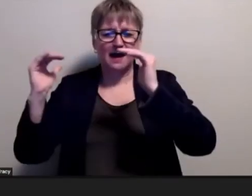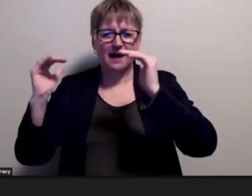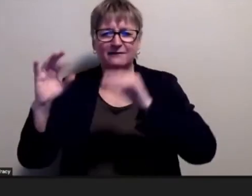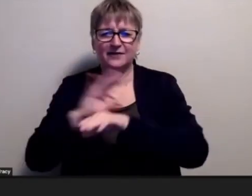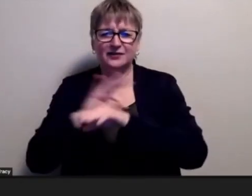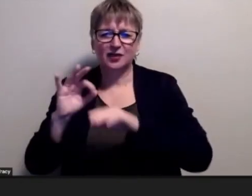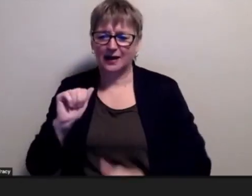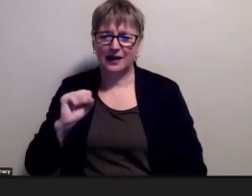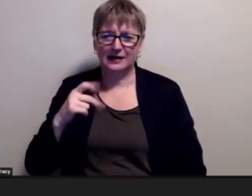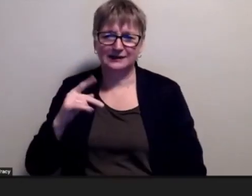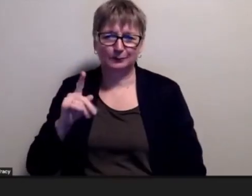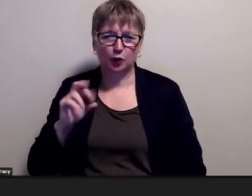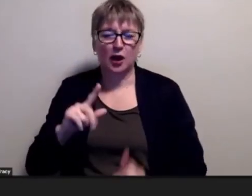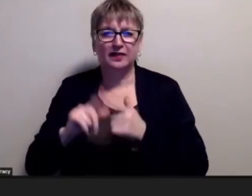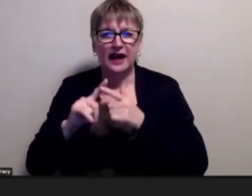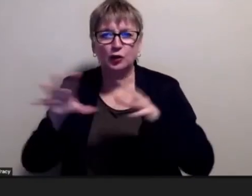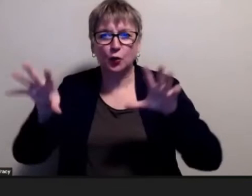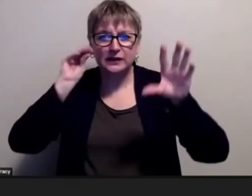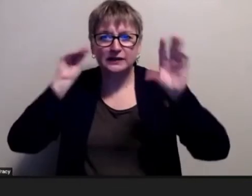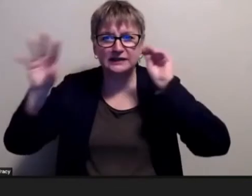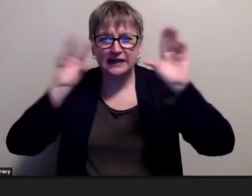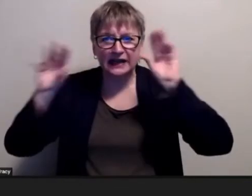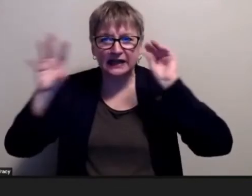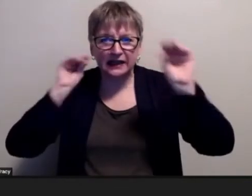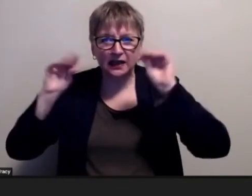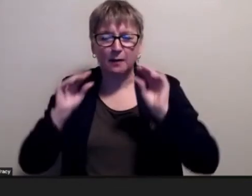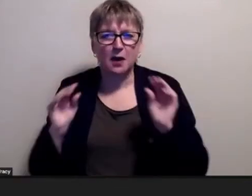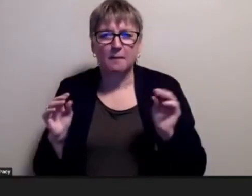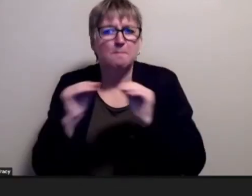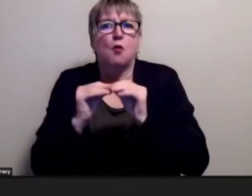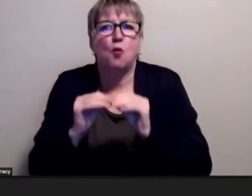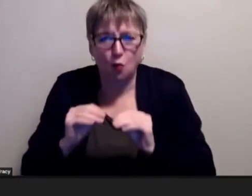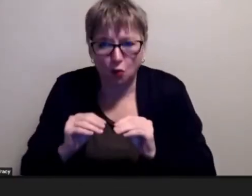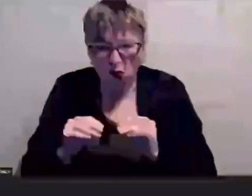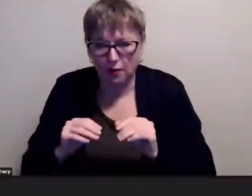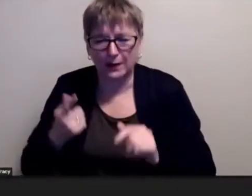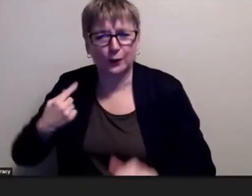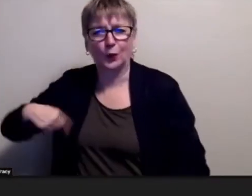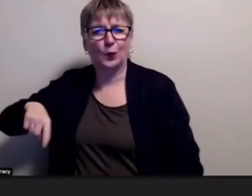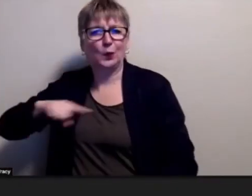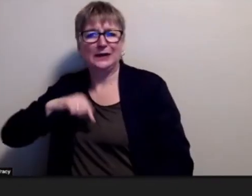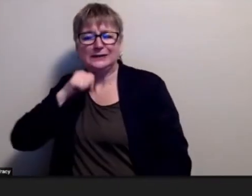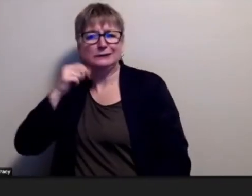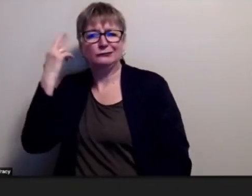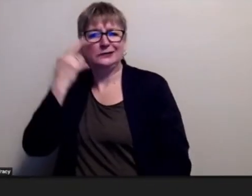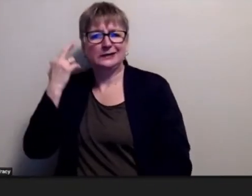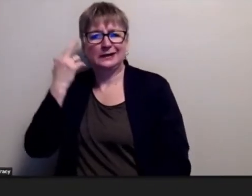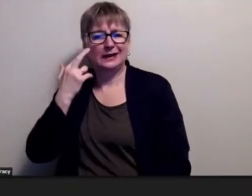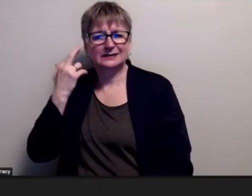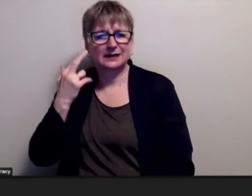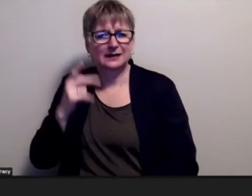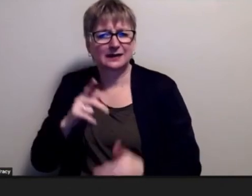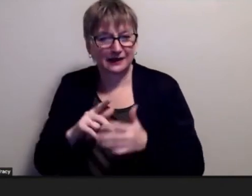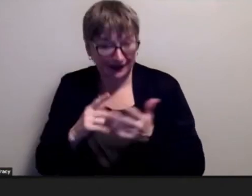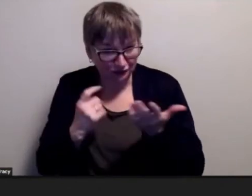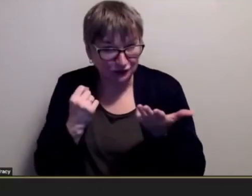a lot more than what you would necessarily relay back you know what i'm saying because